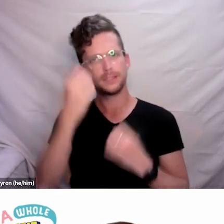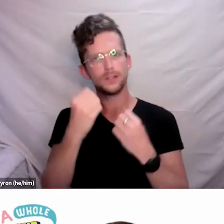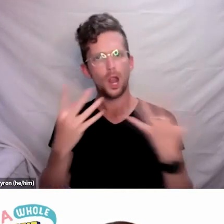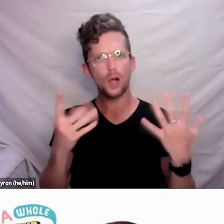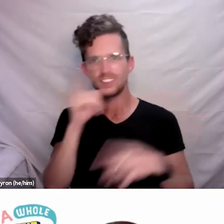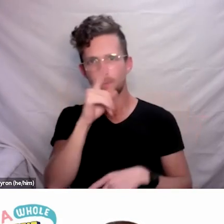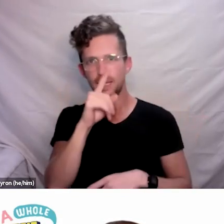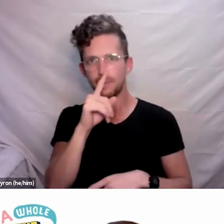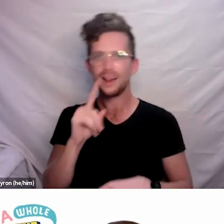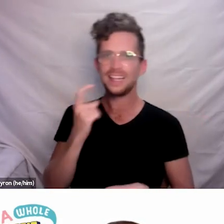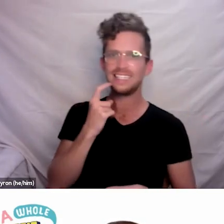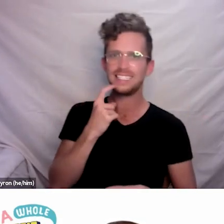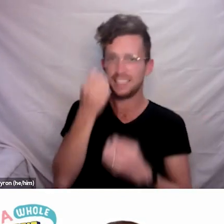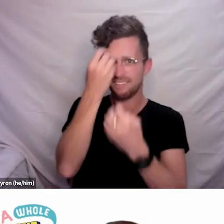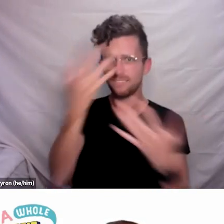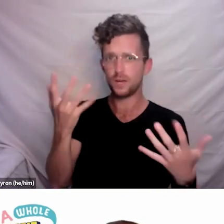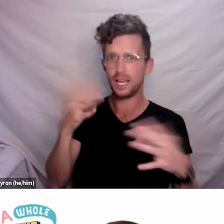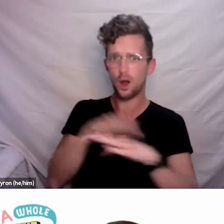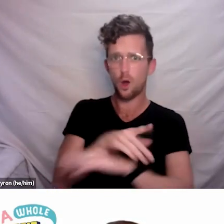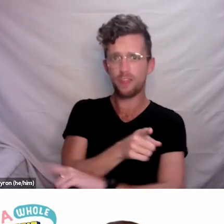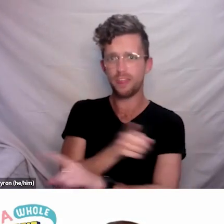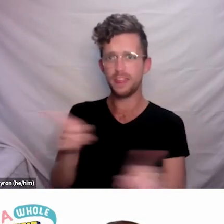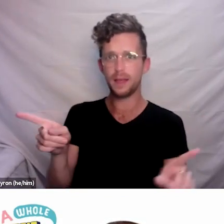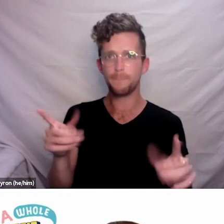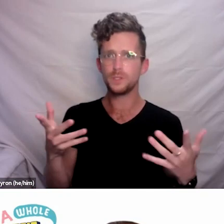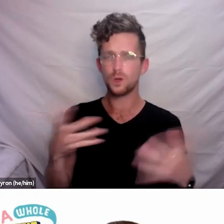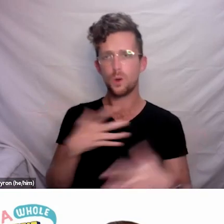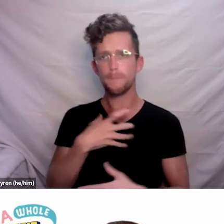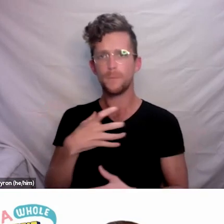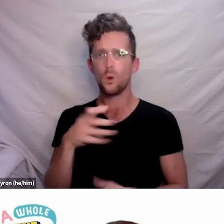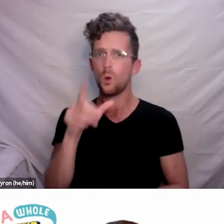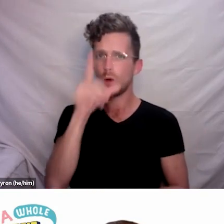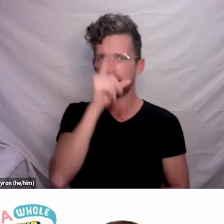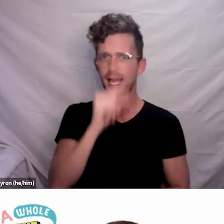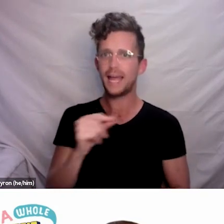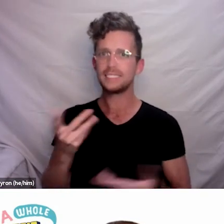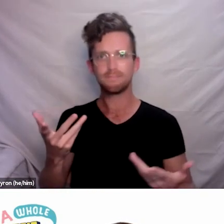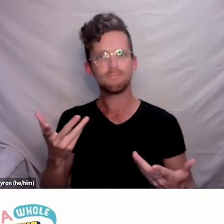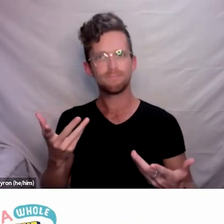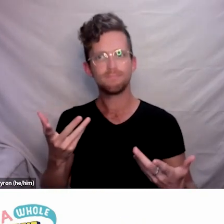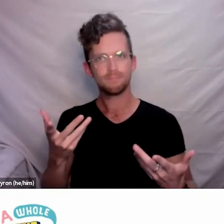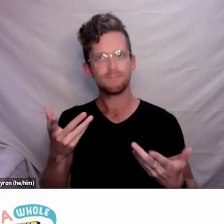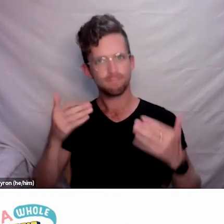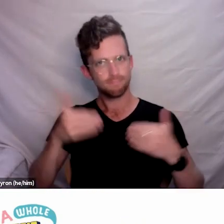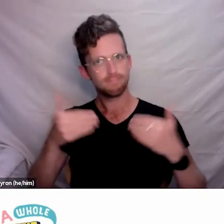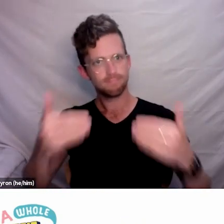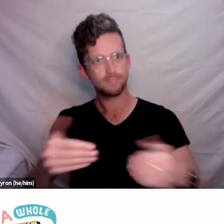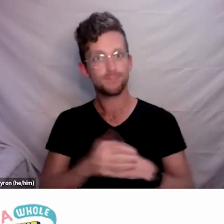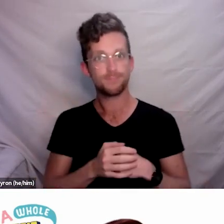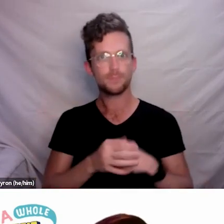So the more people have a voice, the better for us all to actually take this forward.